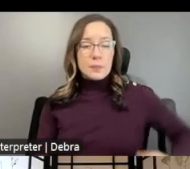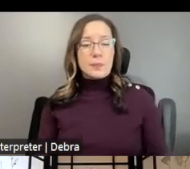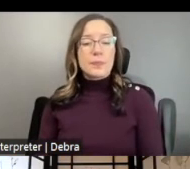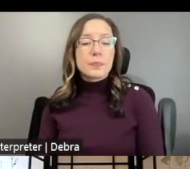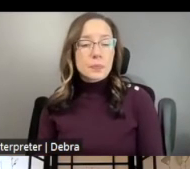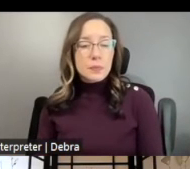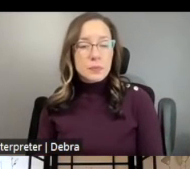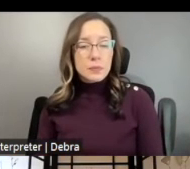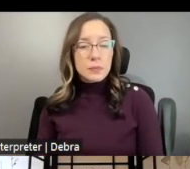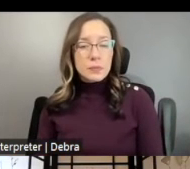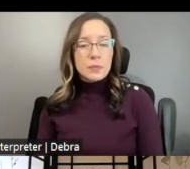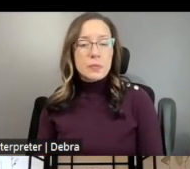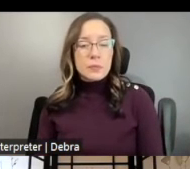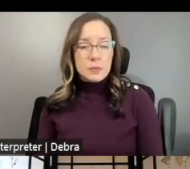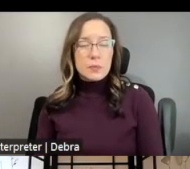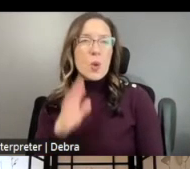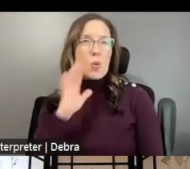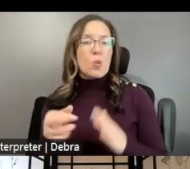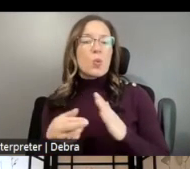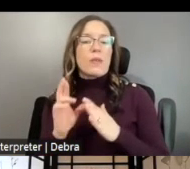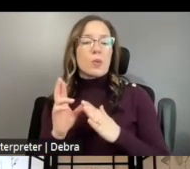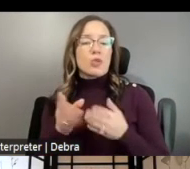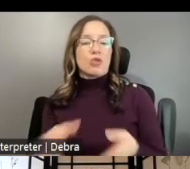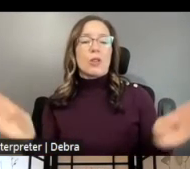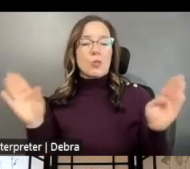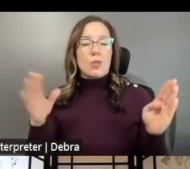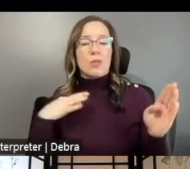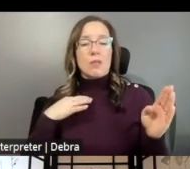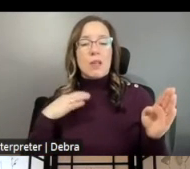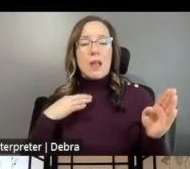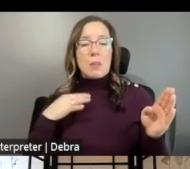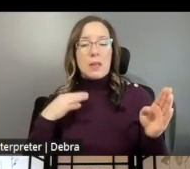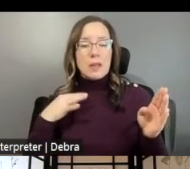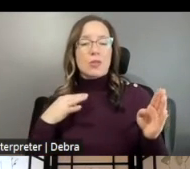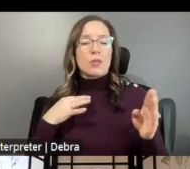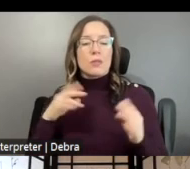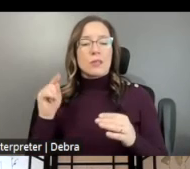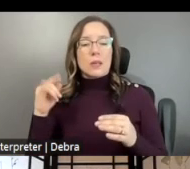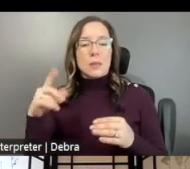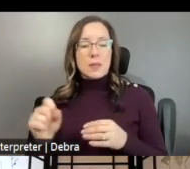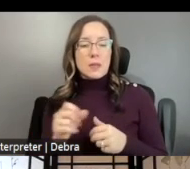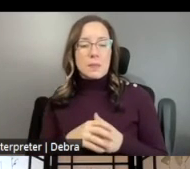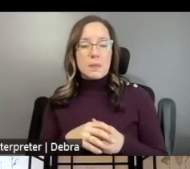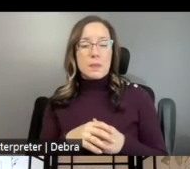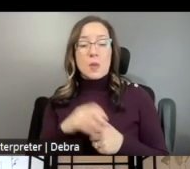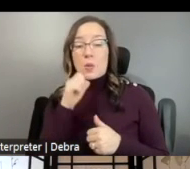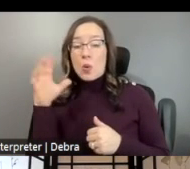WE WILL GO OVER SOME GENERAL APPLICATION TIPS FOR YOU. DON'T ASSUME THE PANEL IS FAMILIAR WITH YOUR